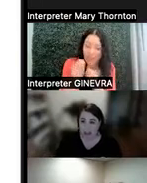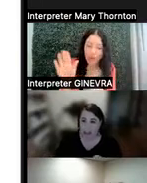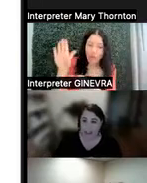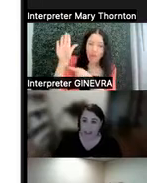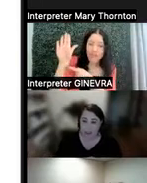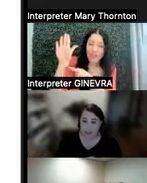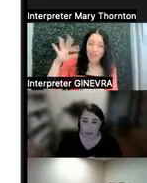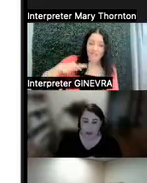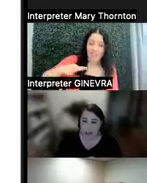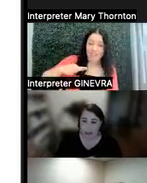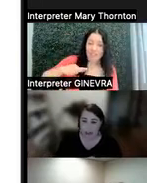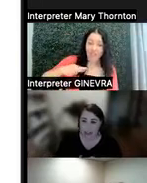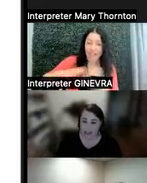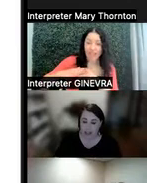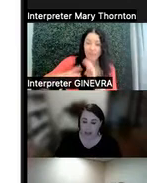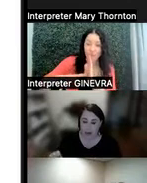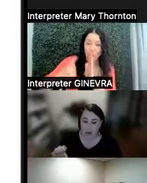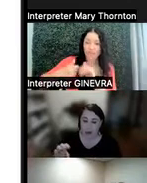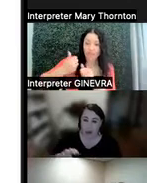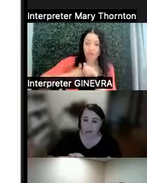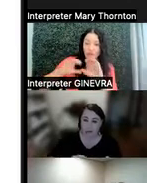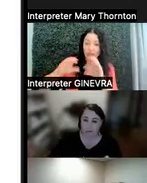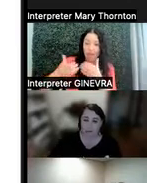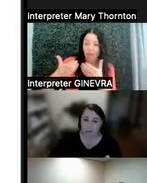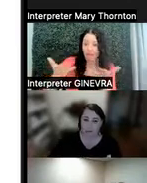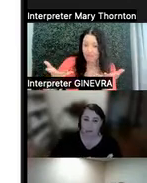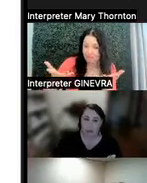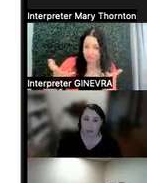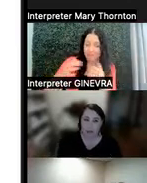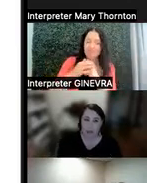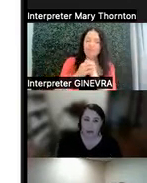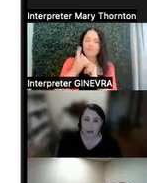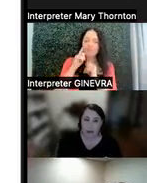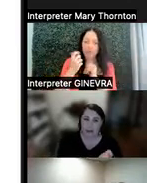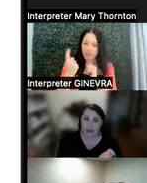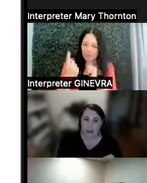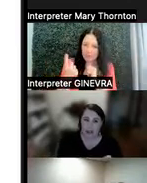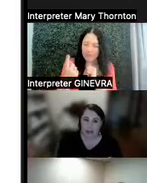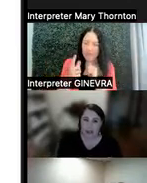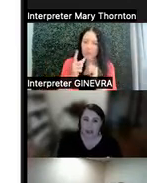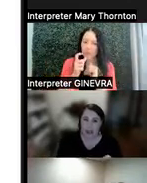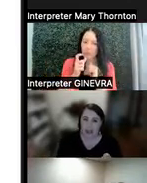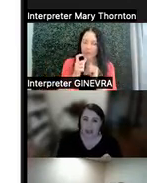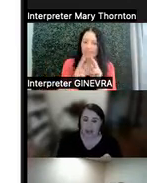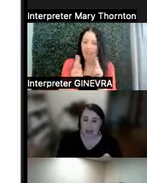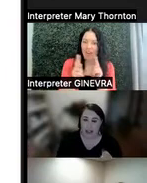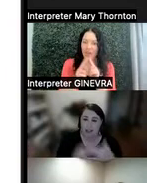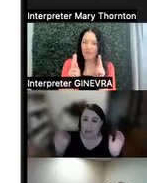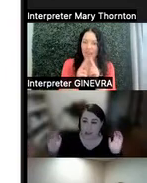at least once per class? So for somebody who is very, very adverse